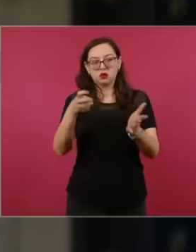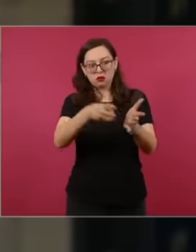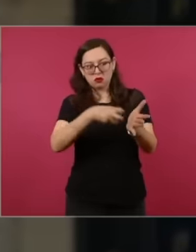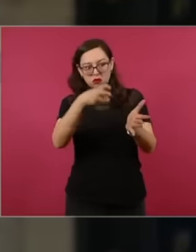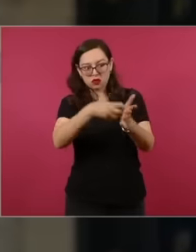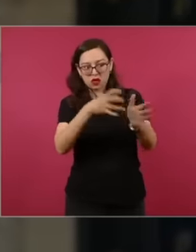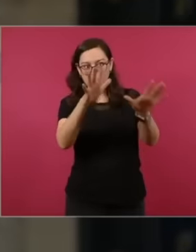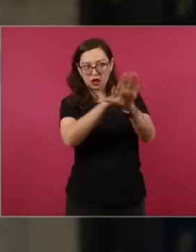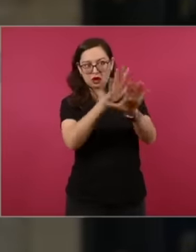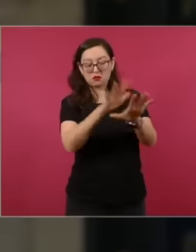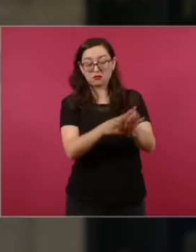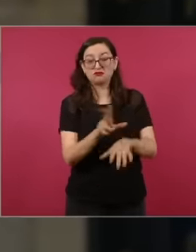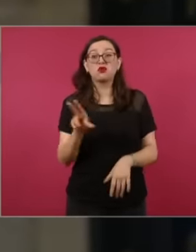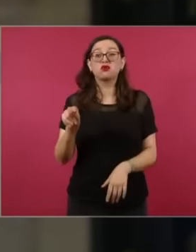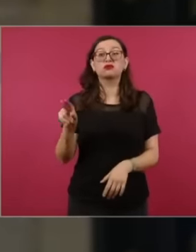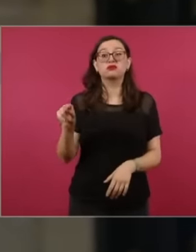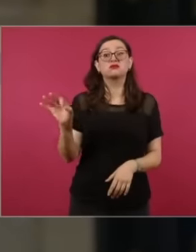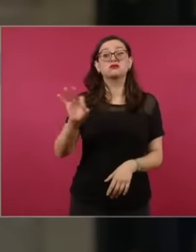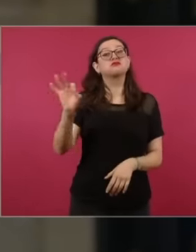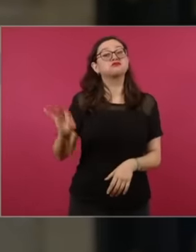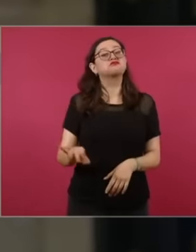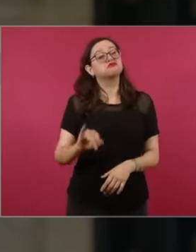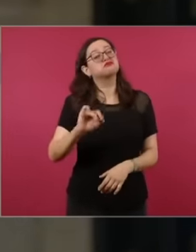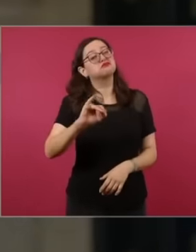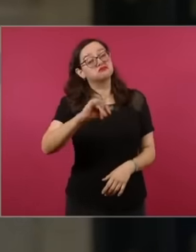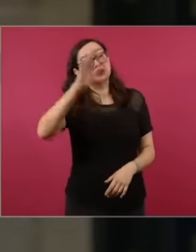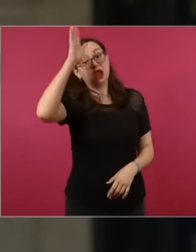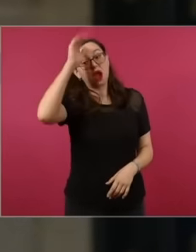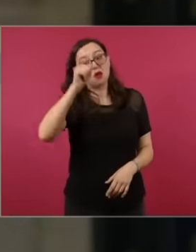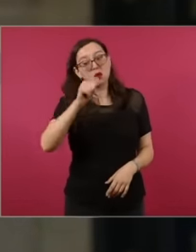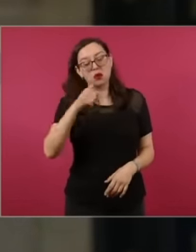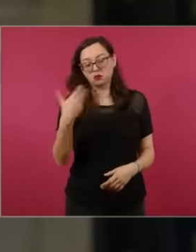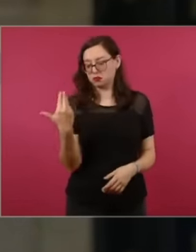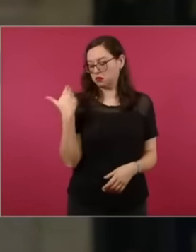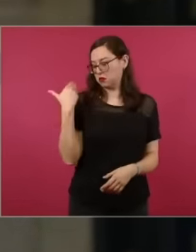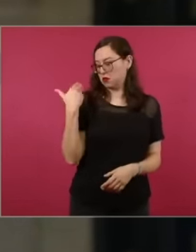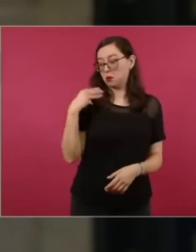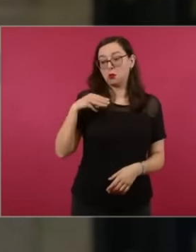reform initiative for the judiciary advance eh What would be your opinion on these results in a first